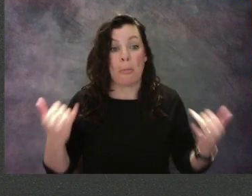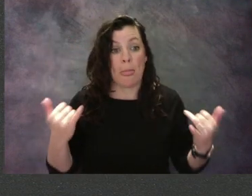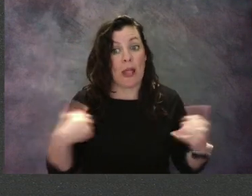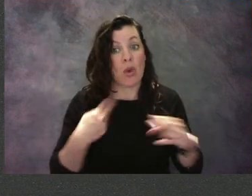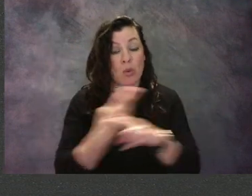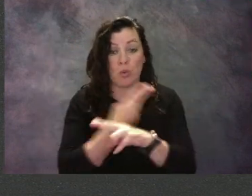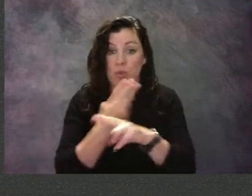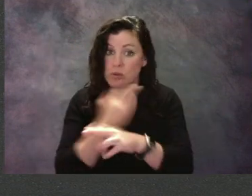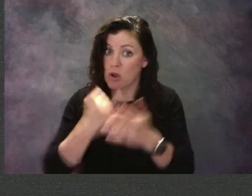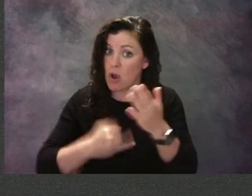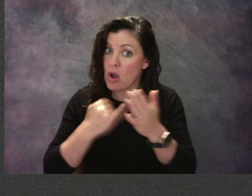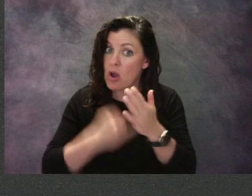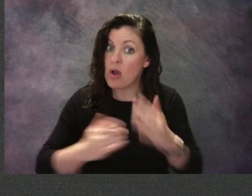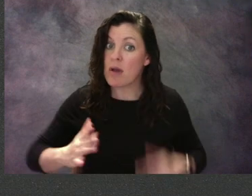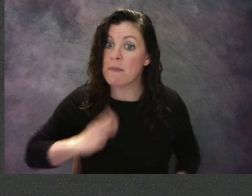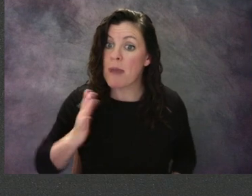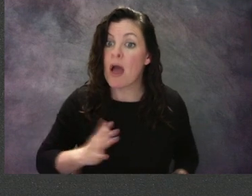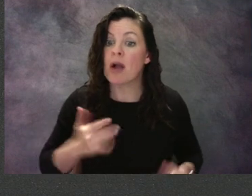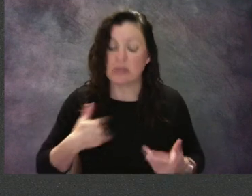I'm going to put my crayons away